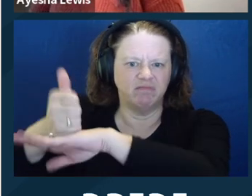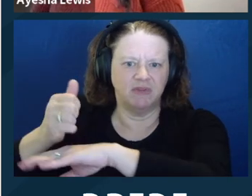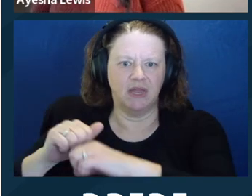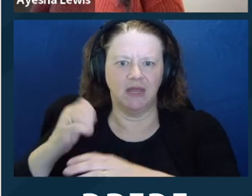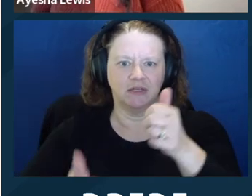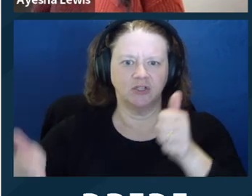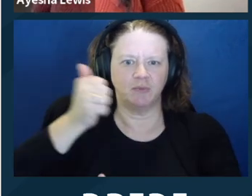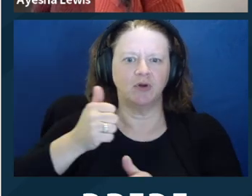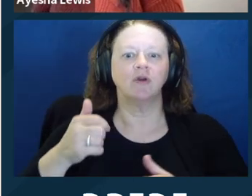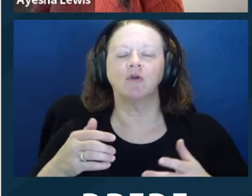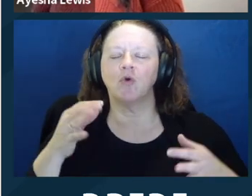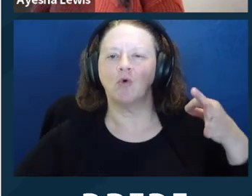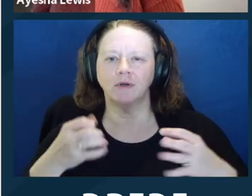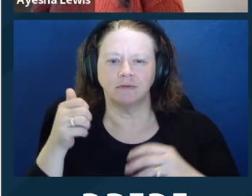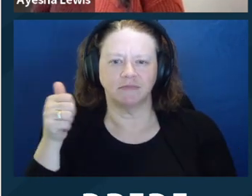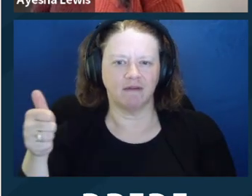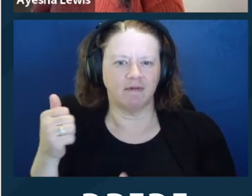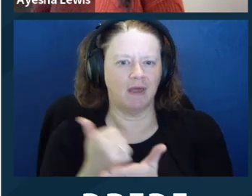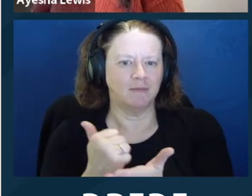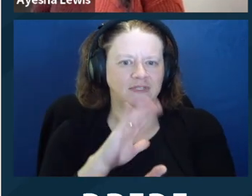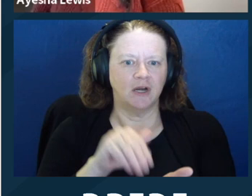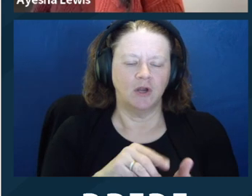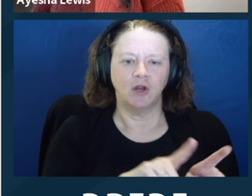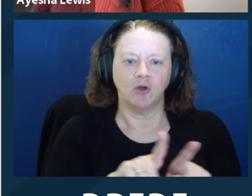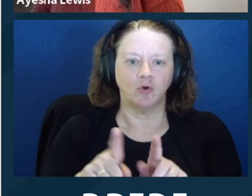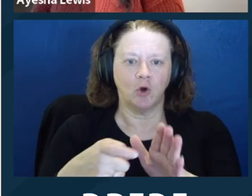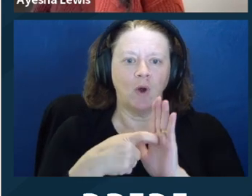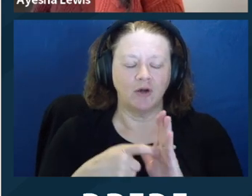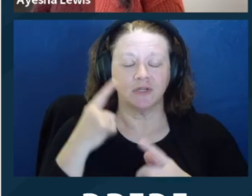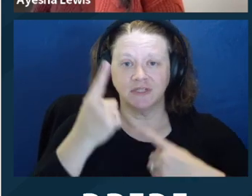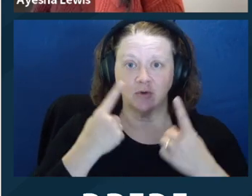It makes it easier for people in conservatorship to get out, including by appointing counsel